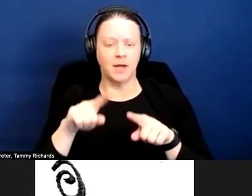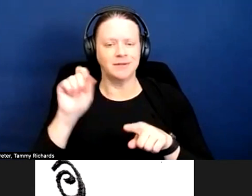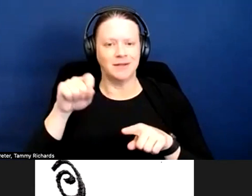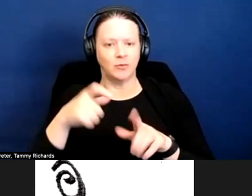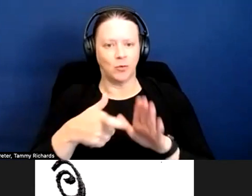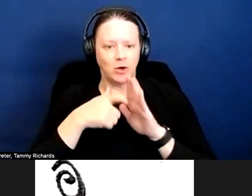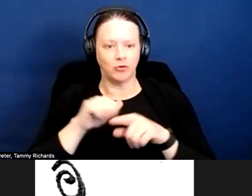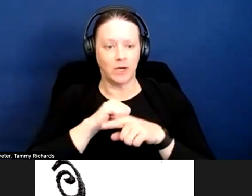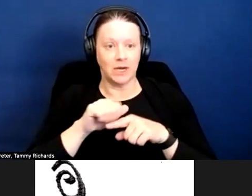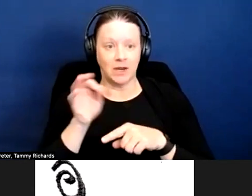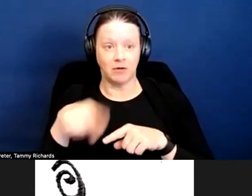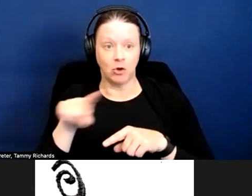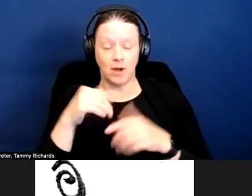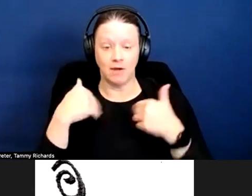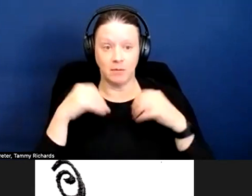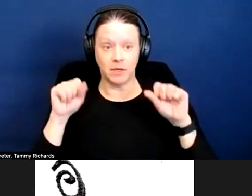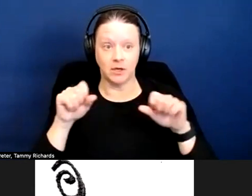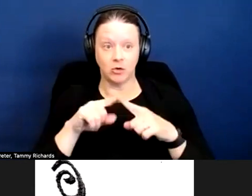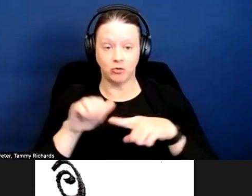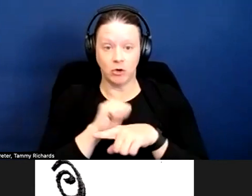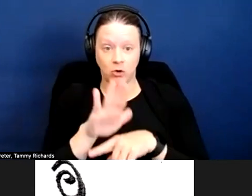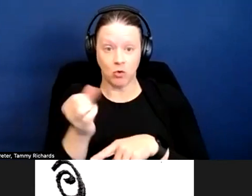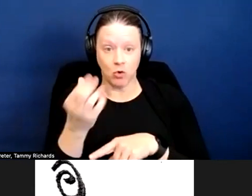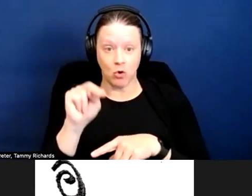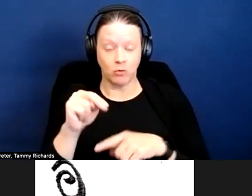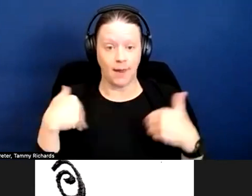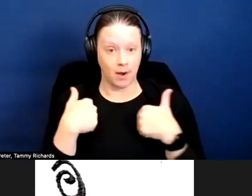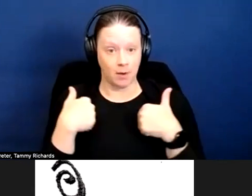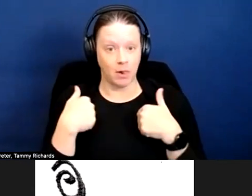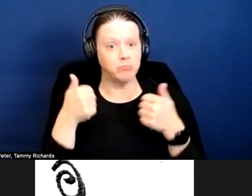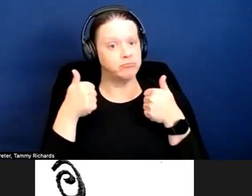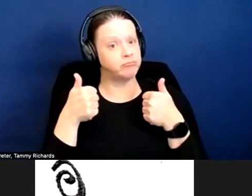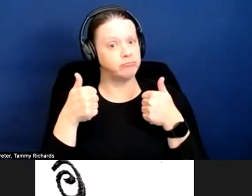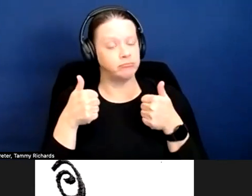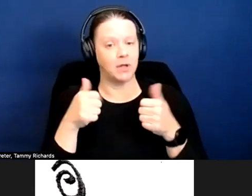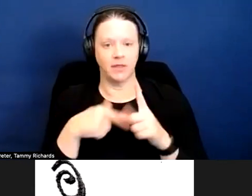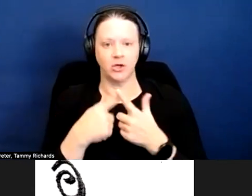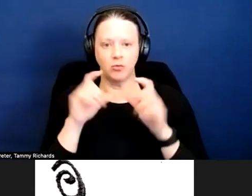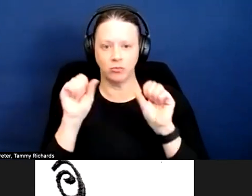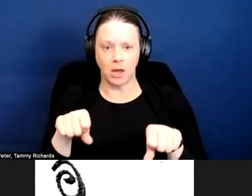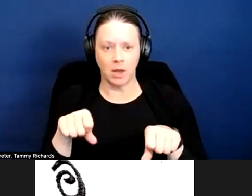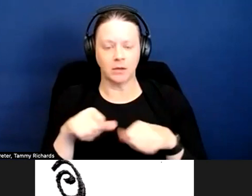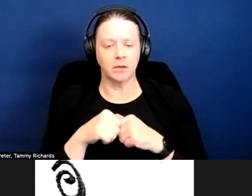So if you have the ability to train your own animal, then you should be able to do that.